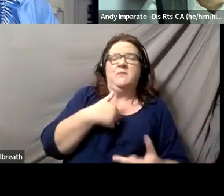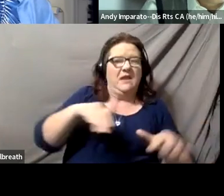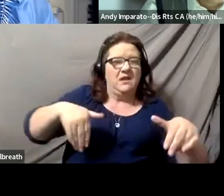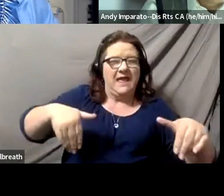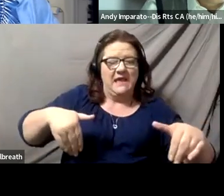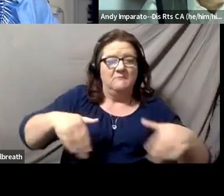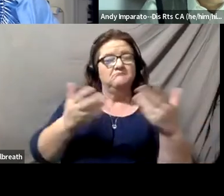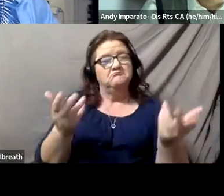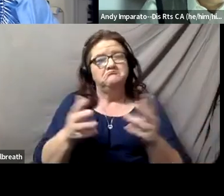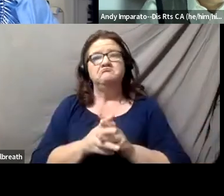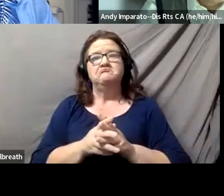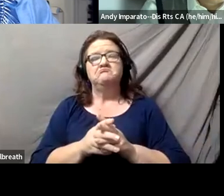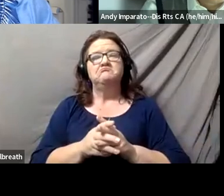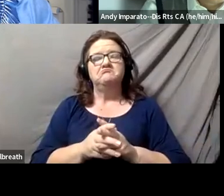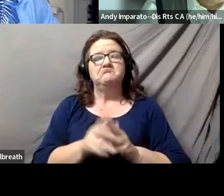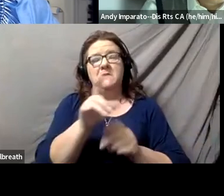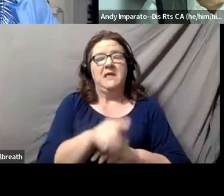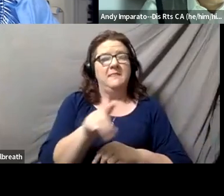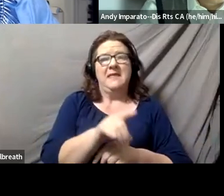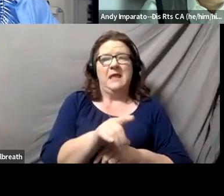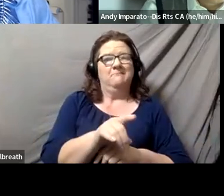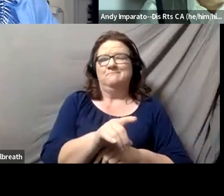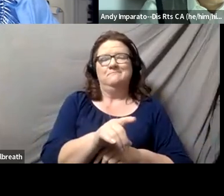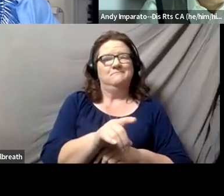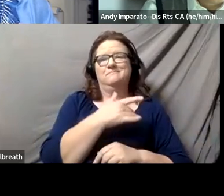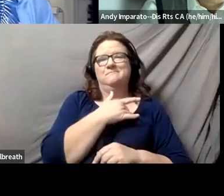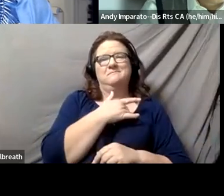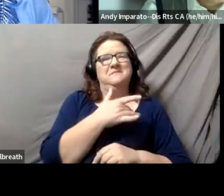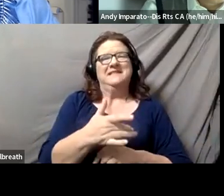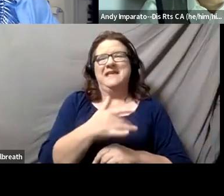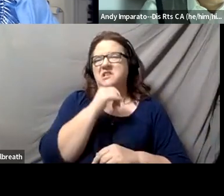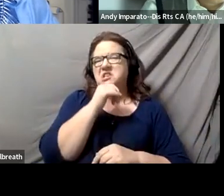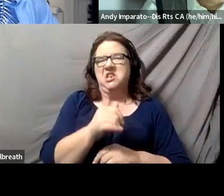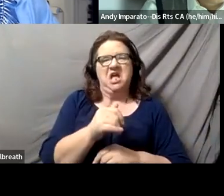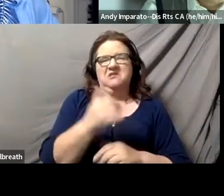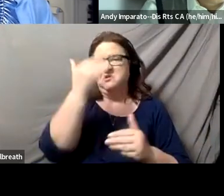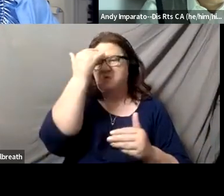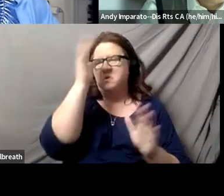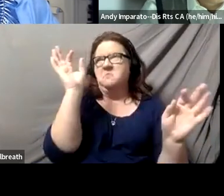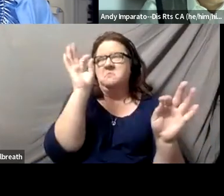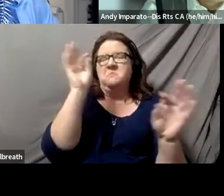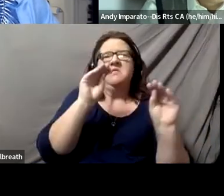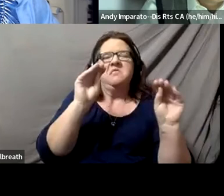they are much less likely to know much of anything about these laws.